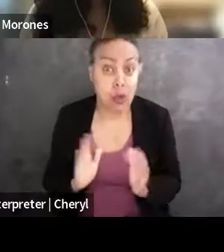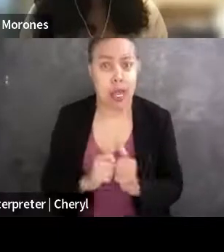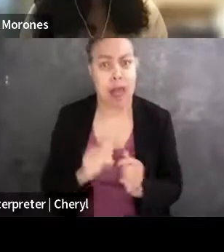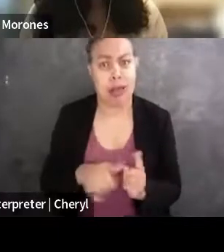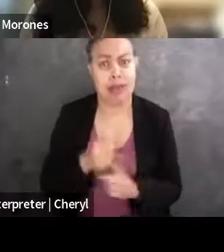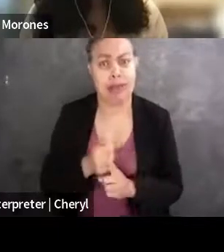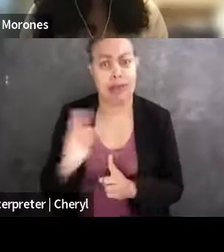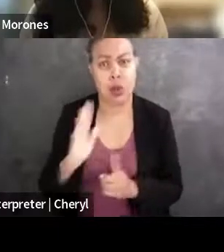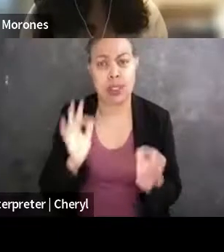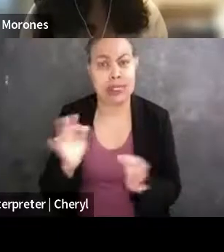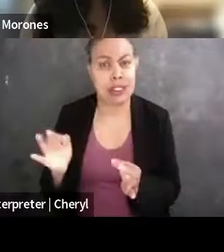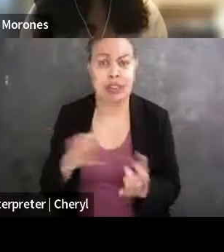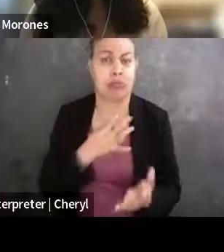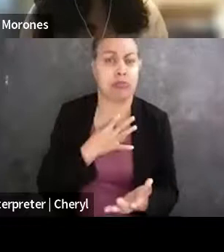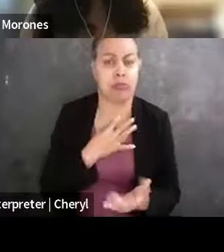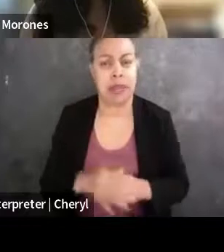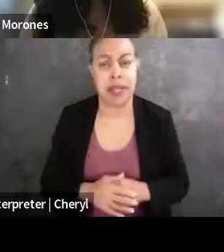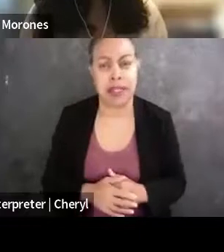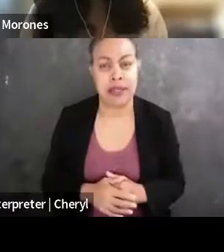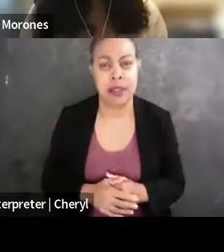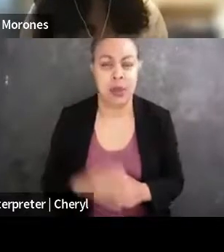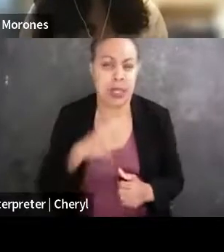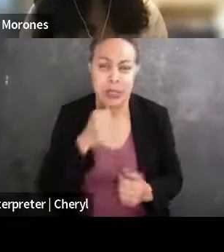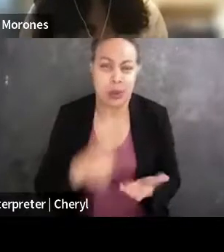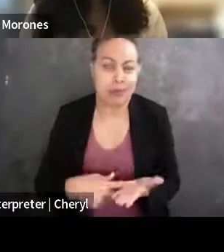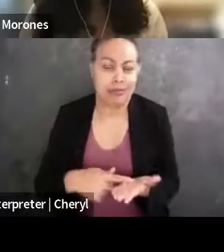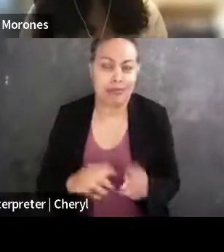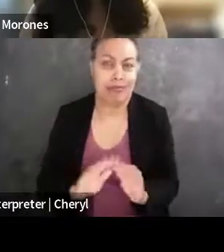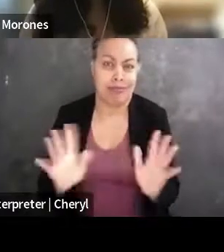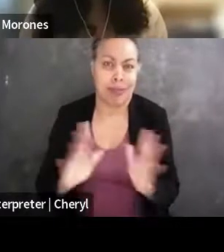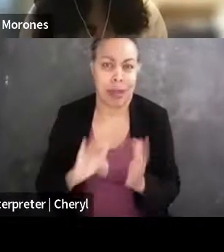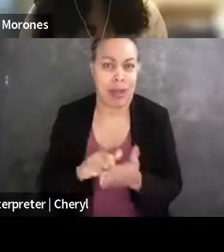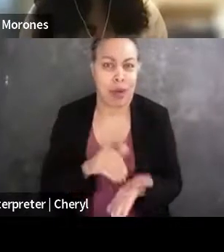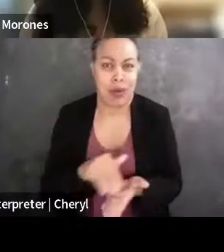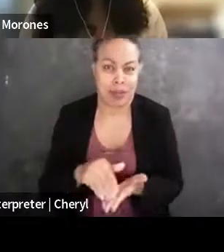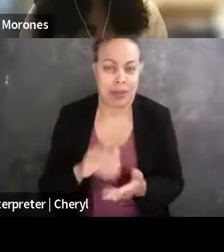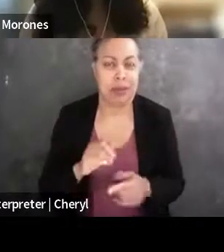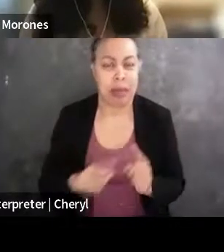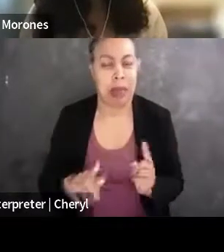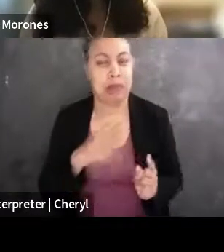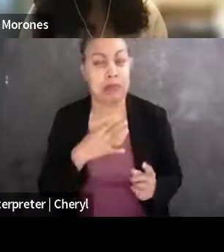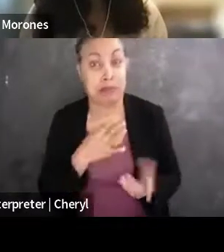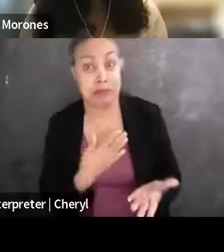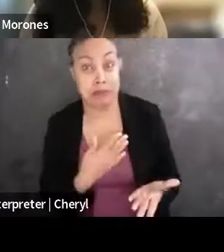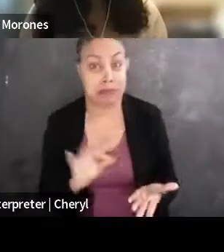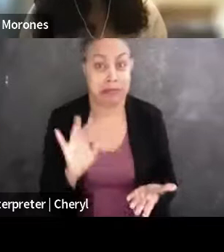that's something we don't often sort of verbalize directly in these conversations about careers often, so I want to sort of put it on the table.